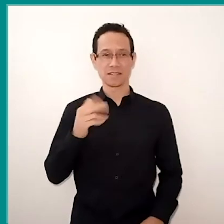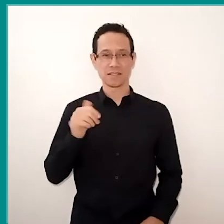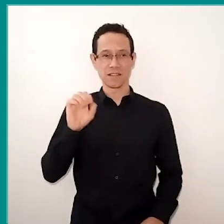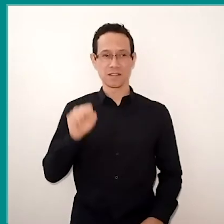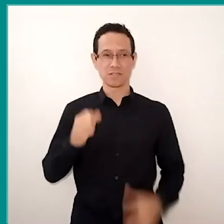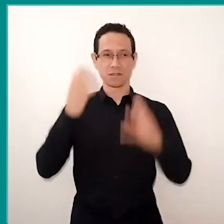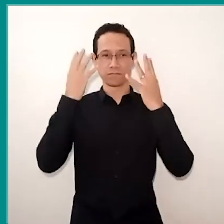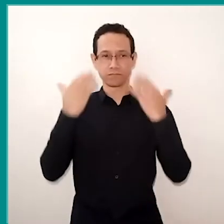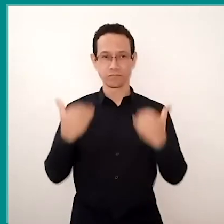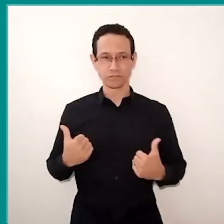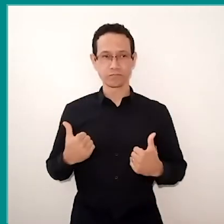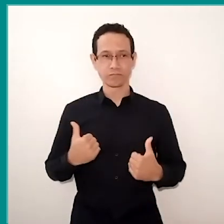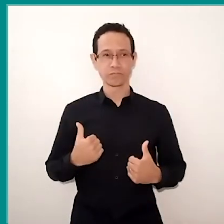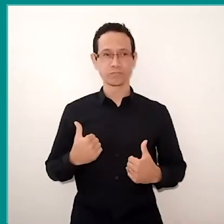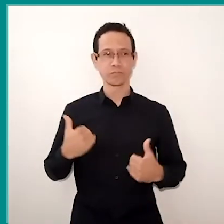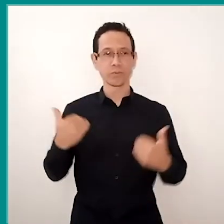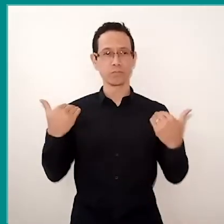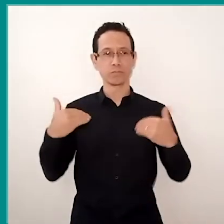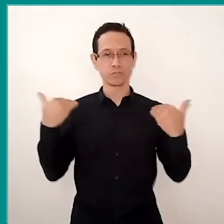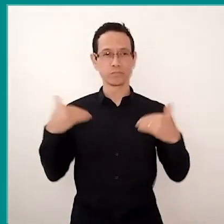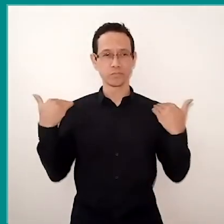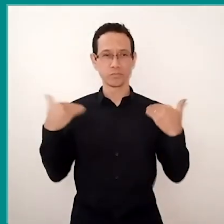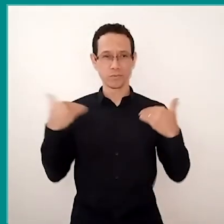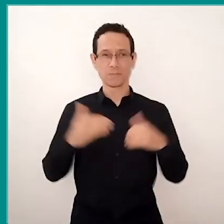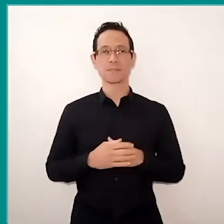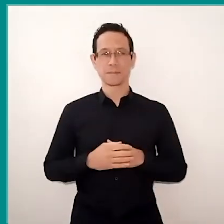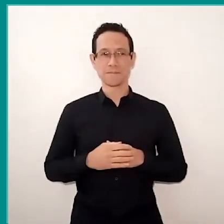long, until more or less the shoulders, they're loose.